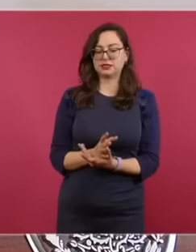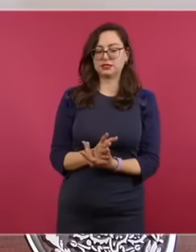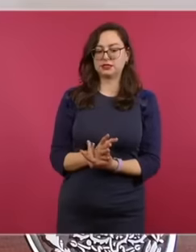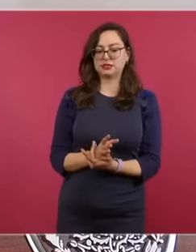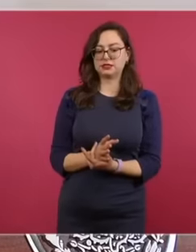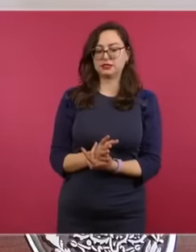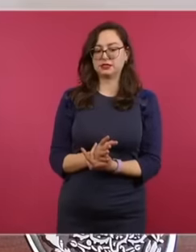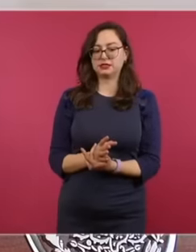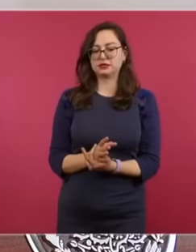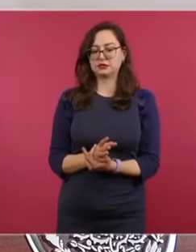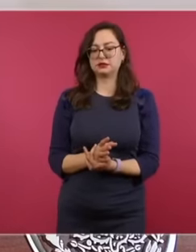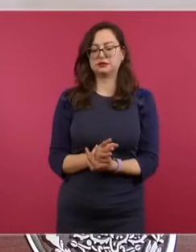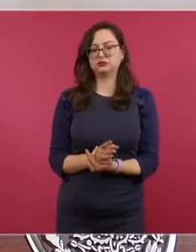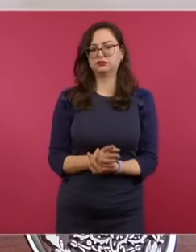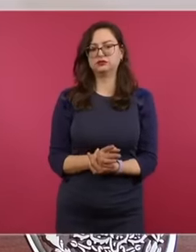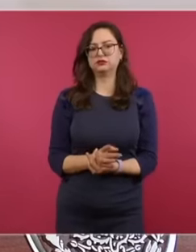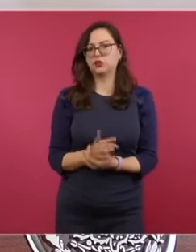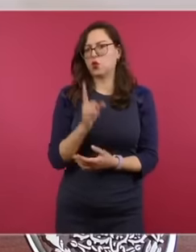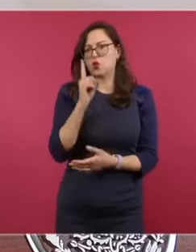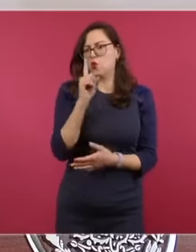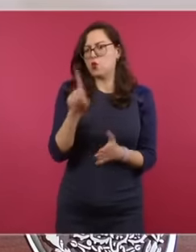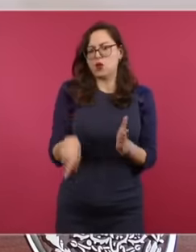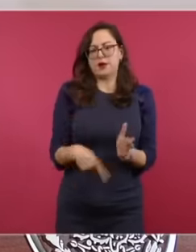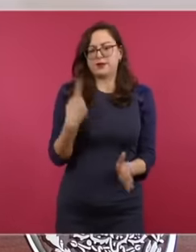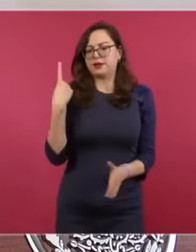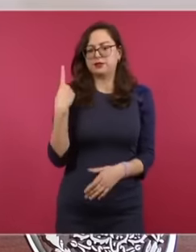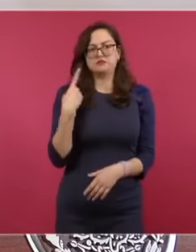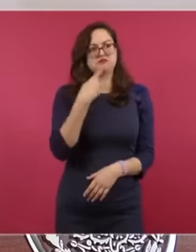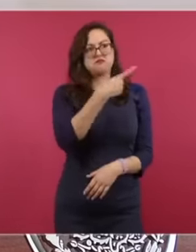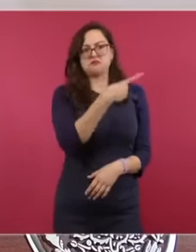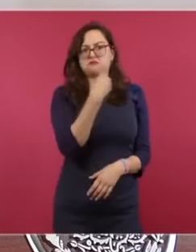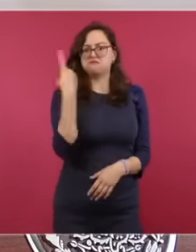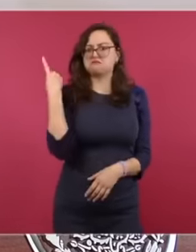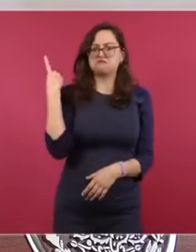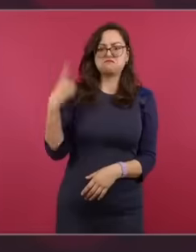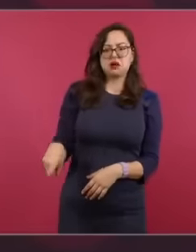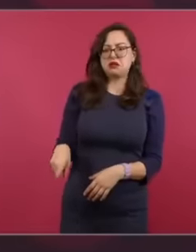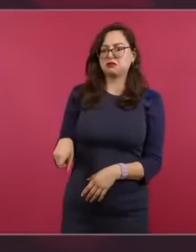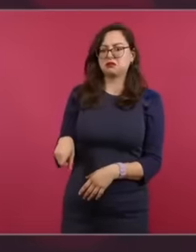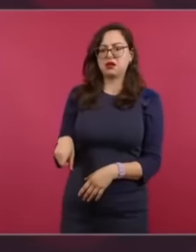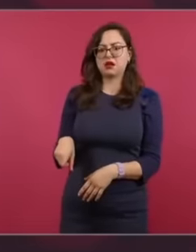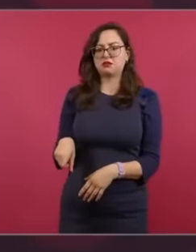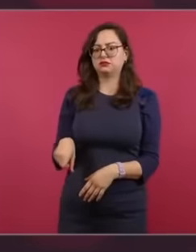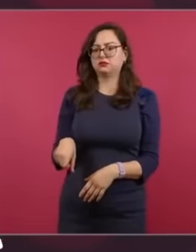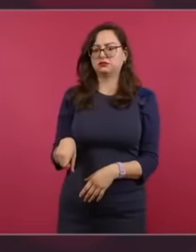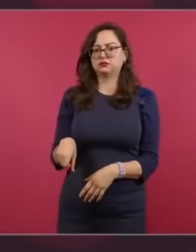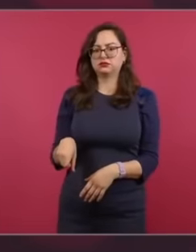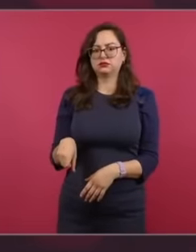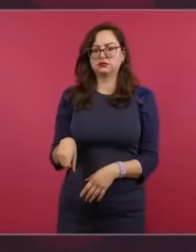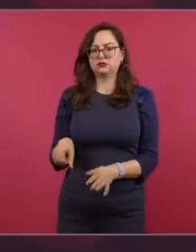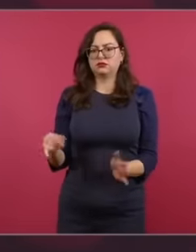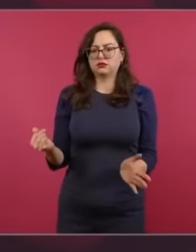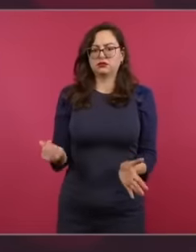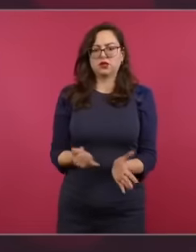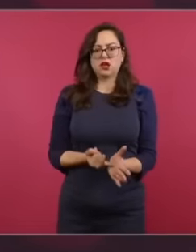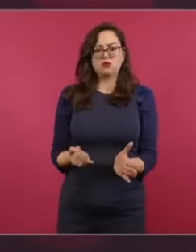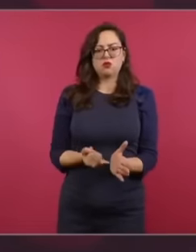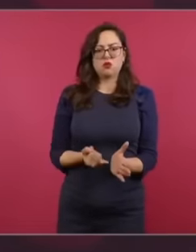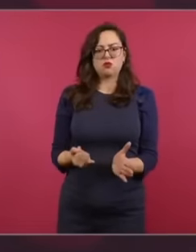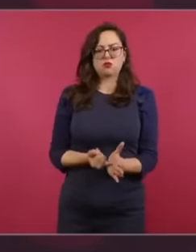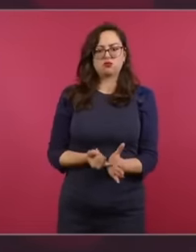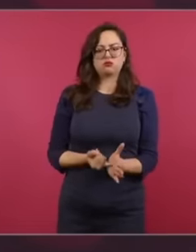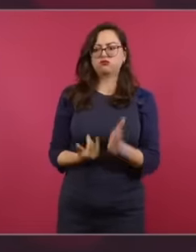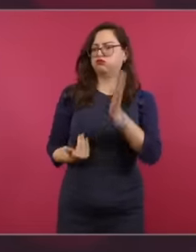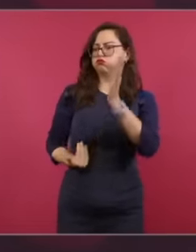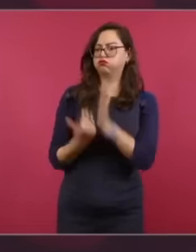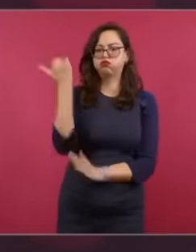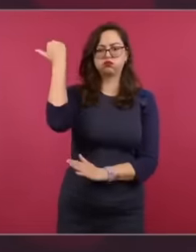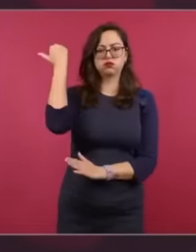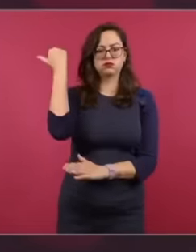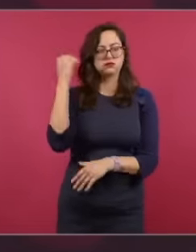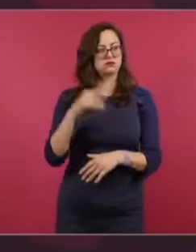that on one occasion he unilaterally ordered that there were going to be tariffs imposed on